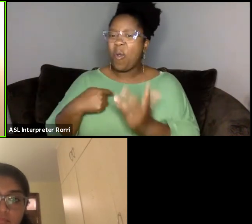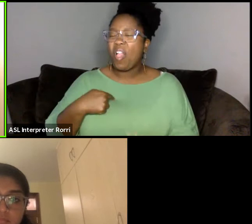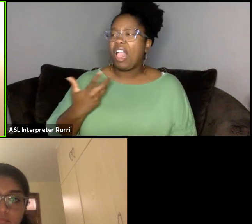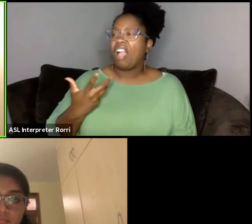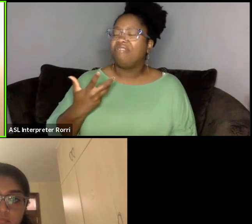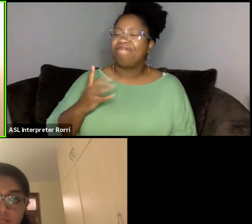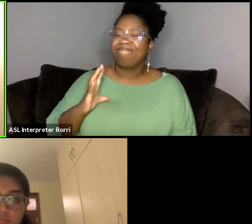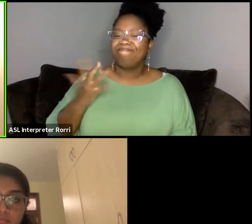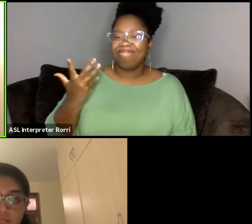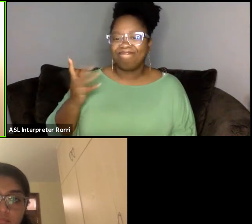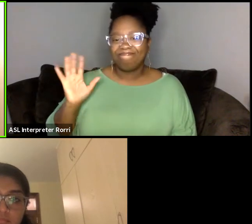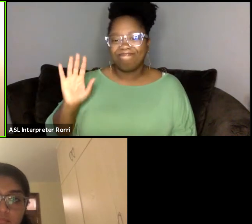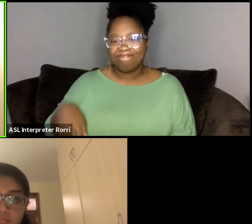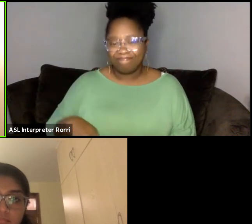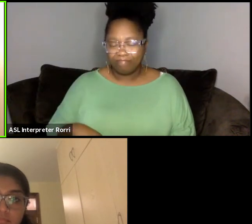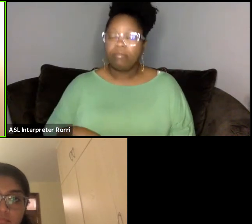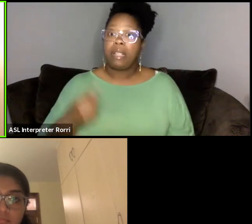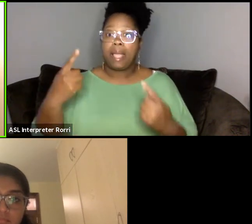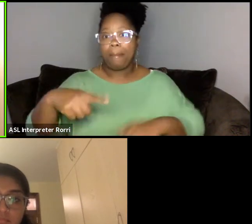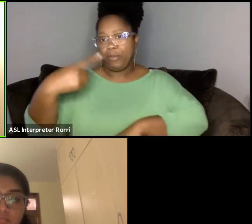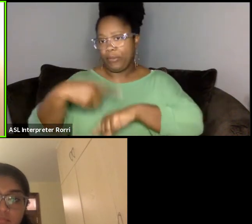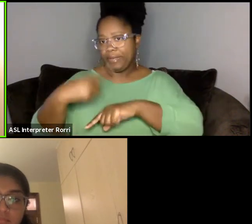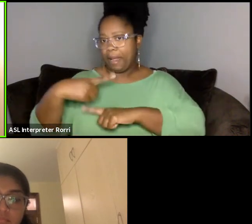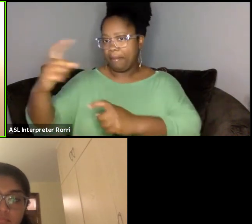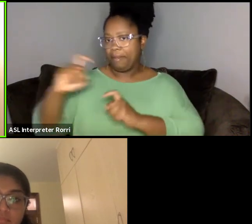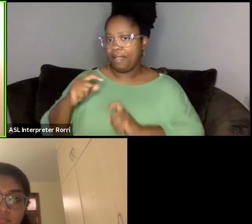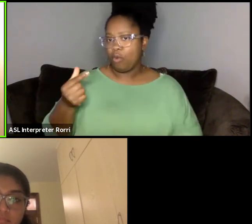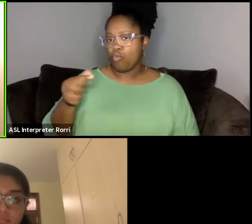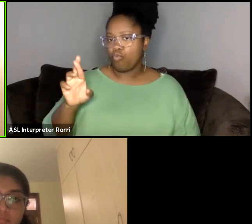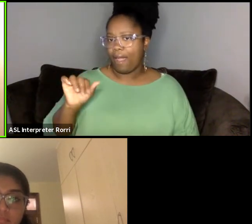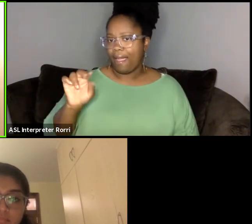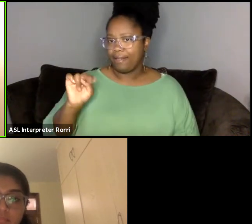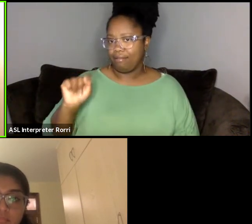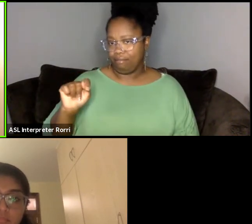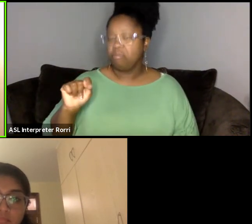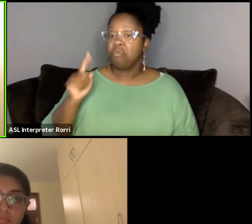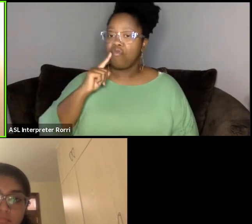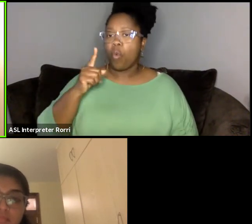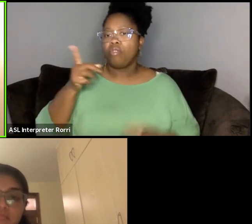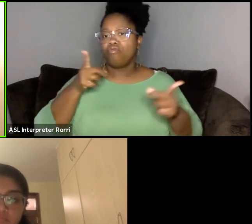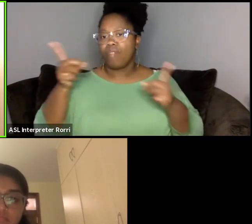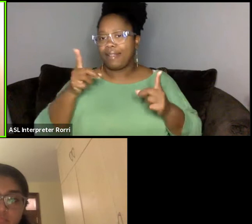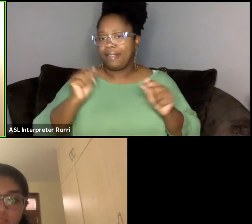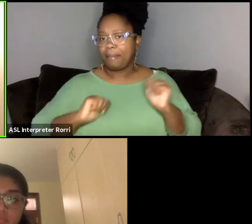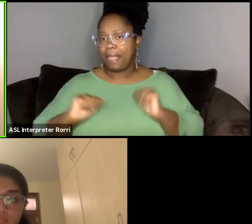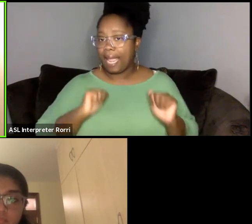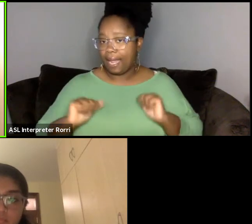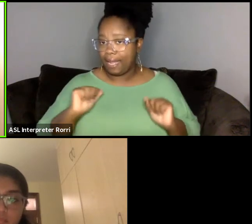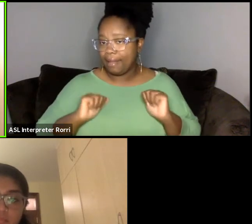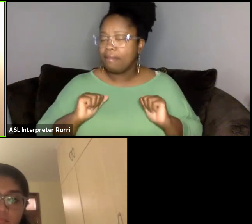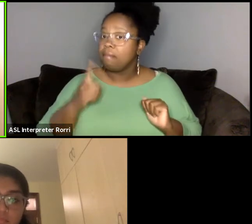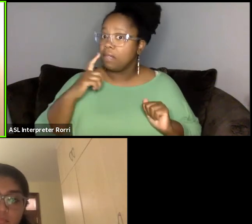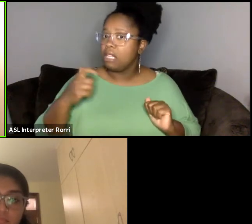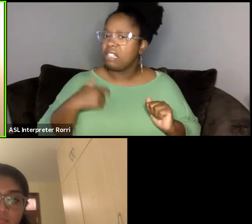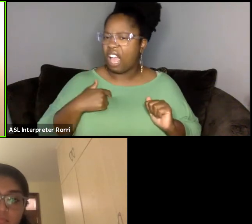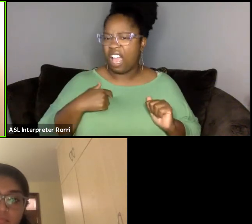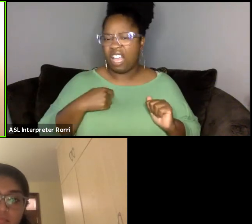I was awarded a grant to direct a play because I decided, well, if I can't find an opportunity